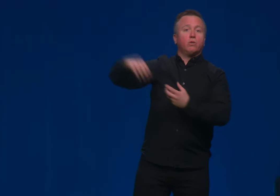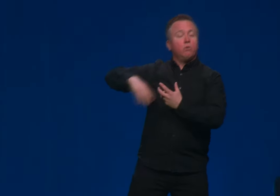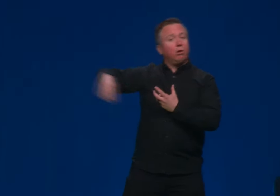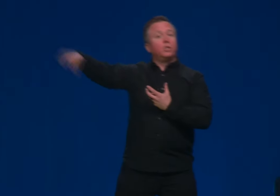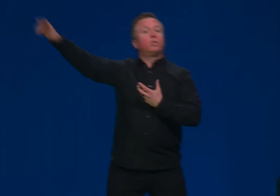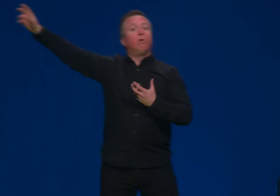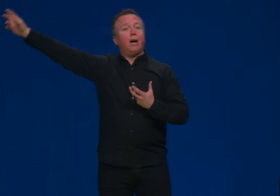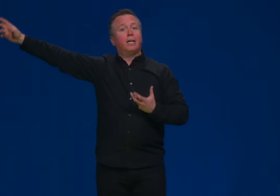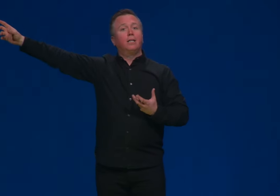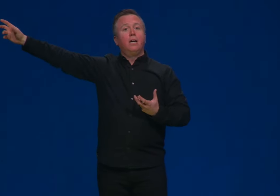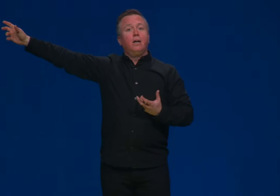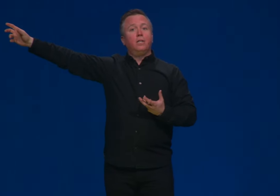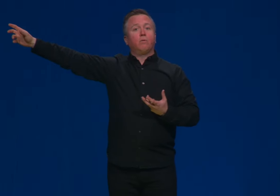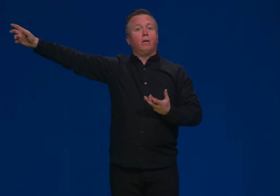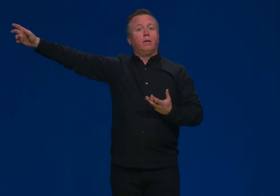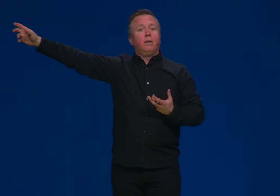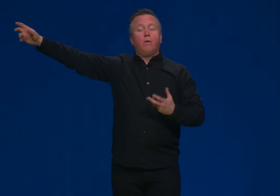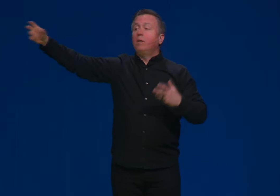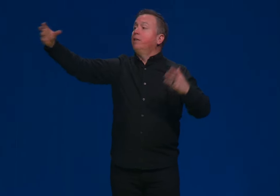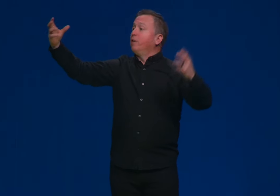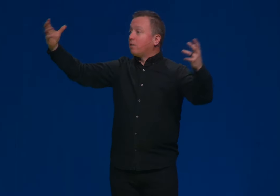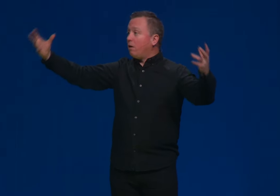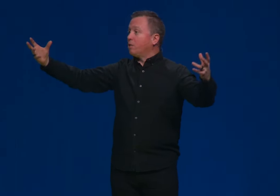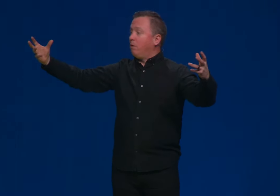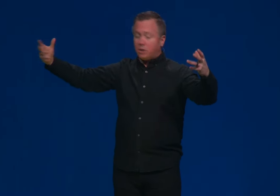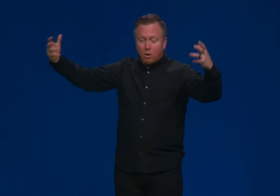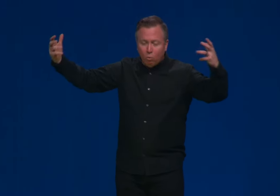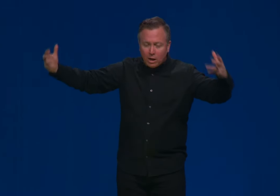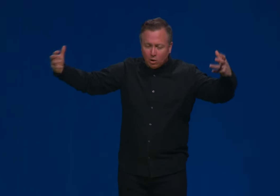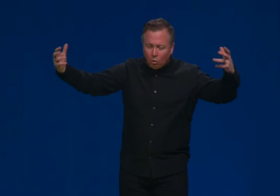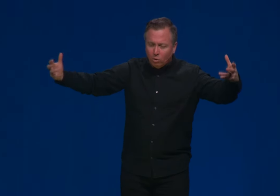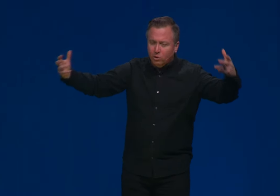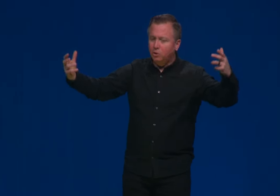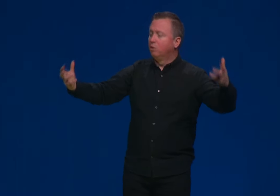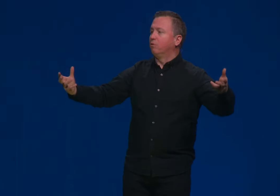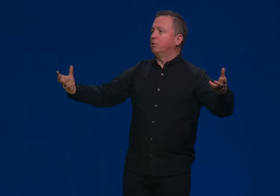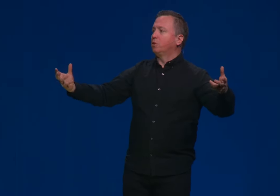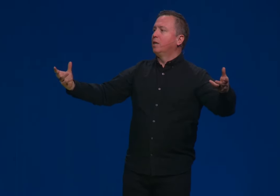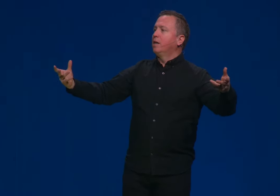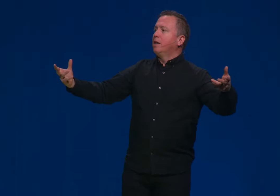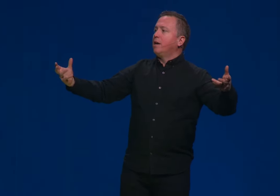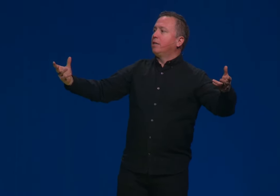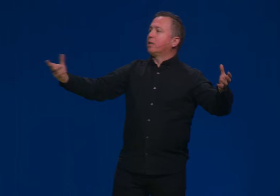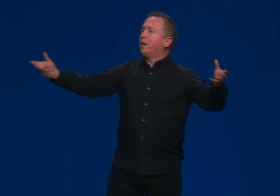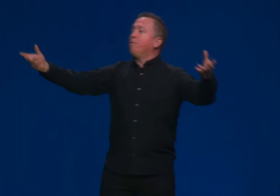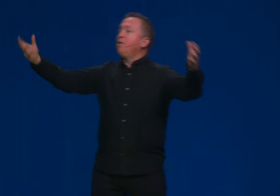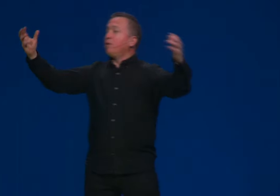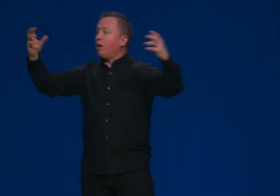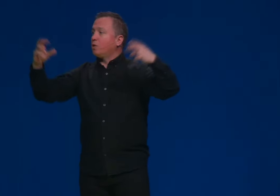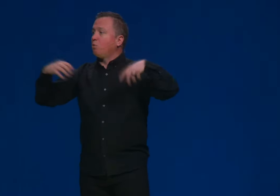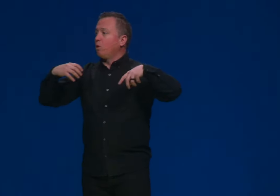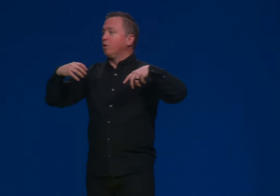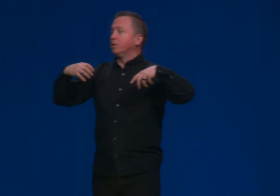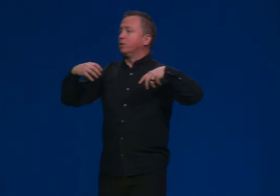So you launch the rocket this way that we live in a cosmos, a well-ordered universe, and to come under God's word,